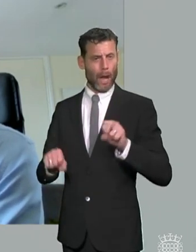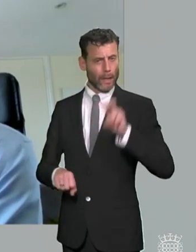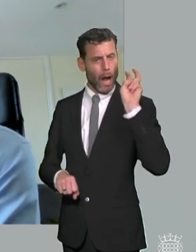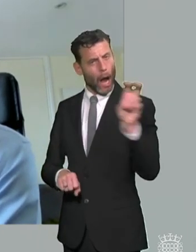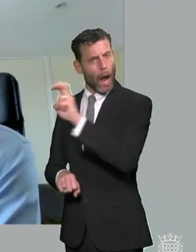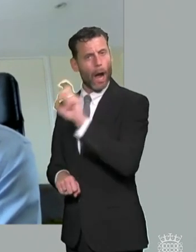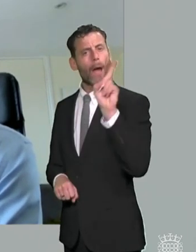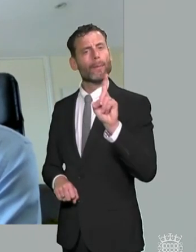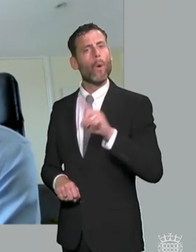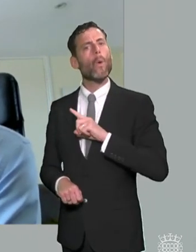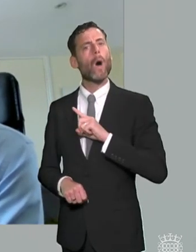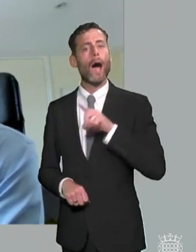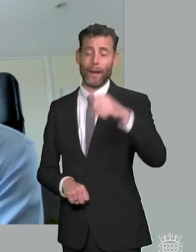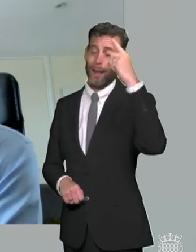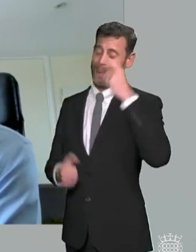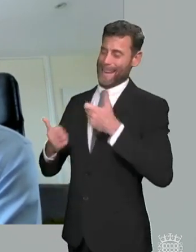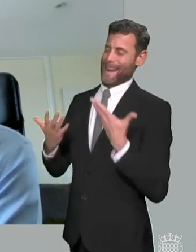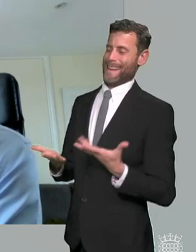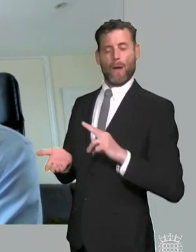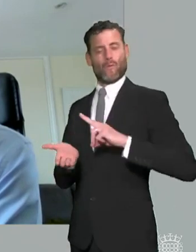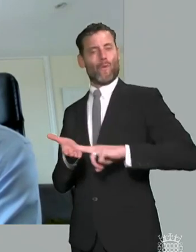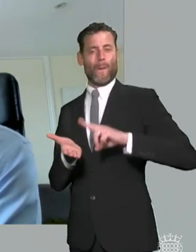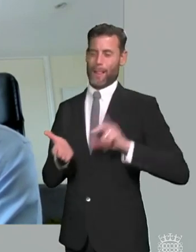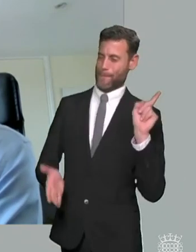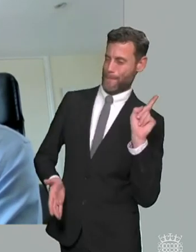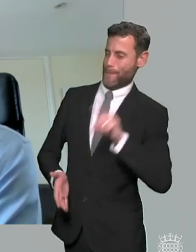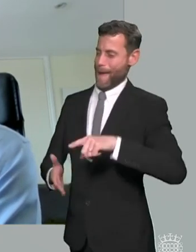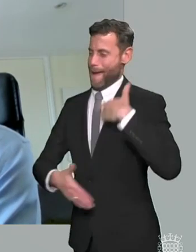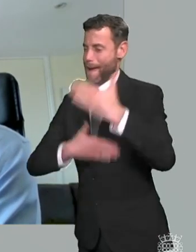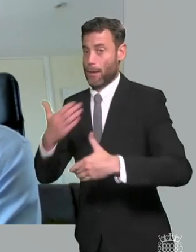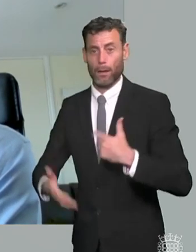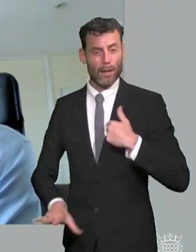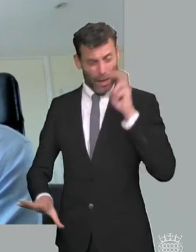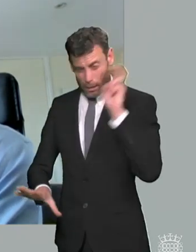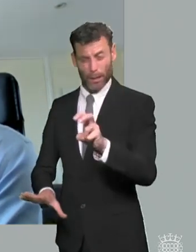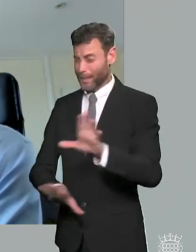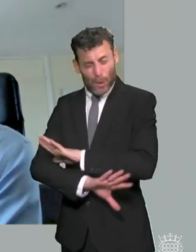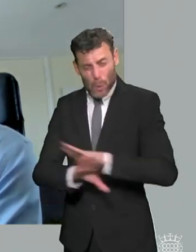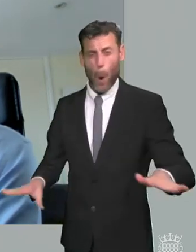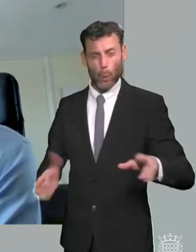we are categorically not back to normal when it comes to our families because services are